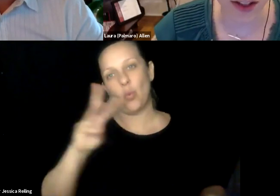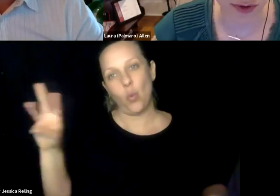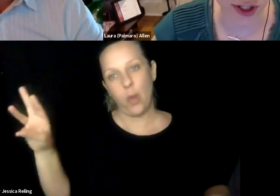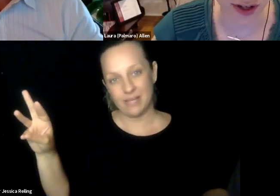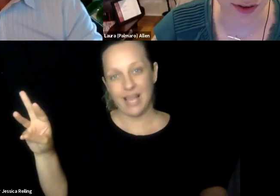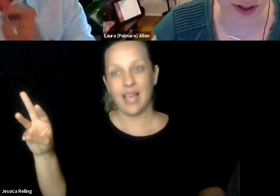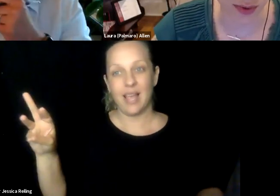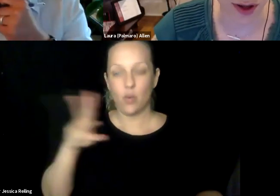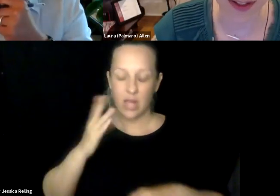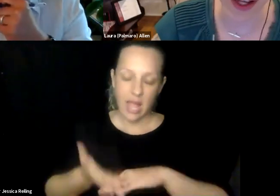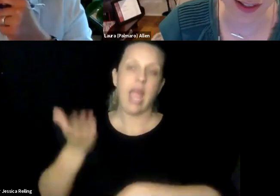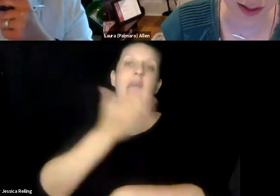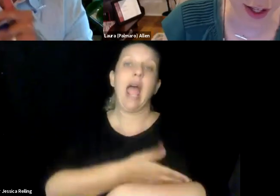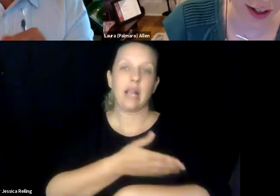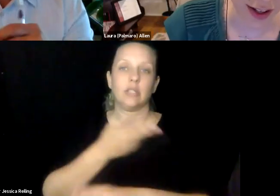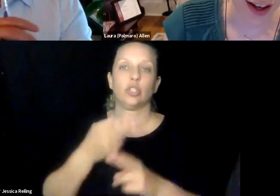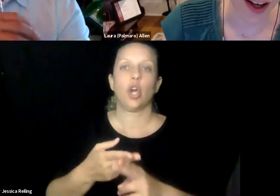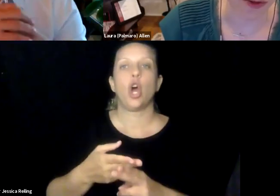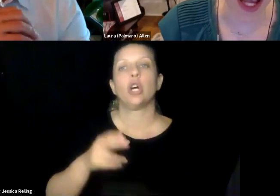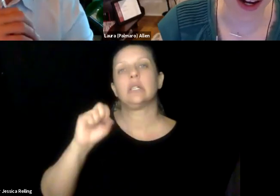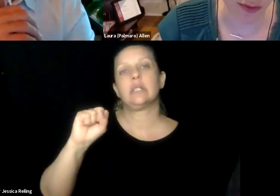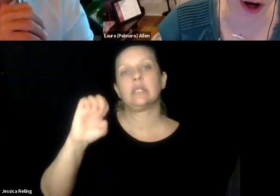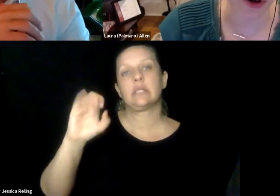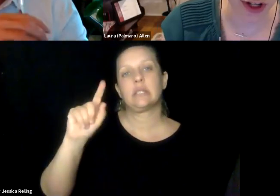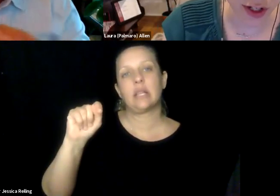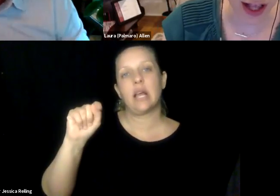team that's working on the Chromebook side, for example, that was